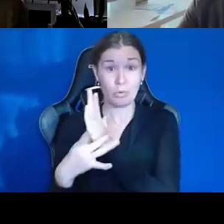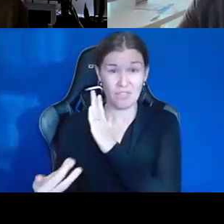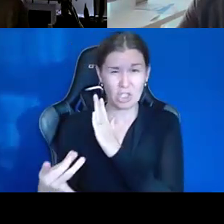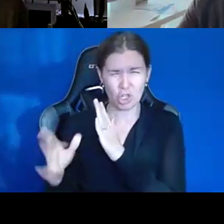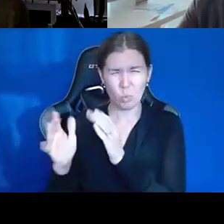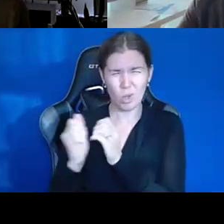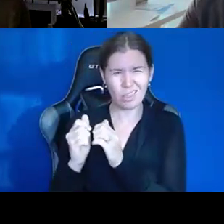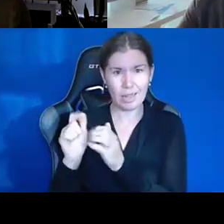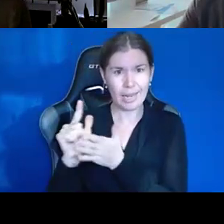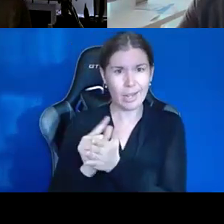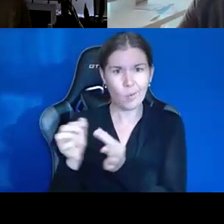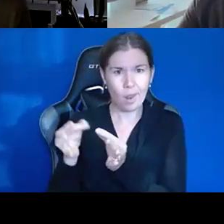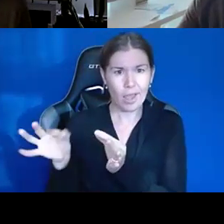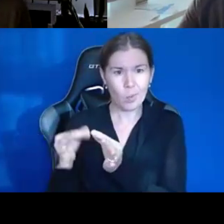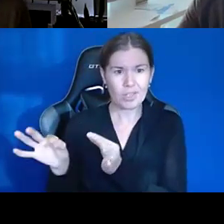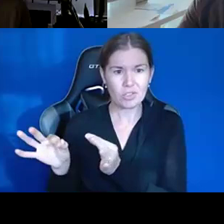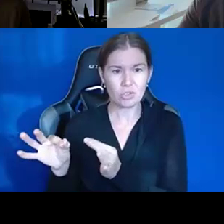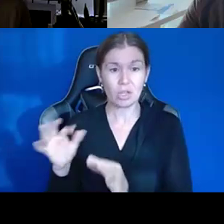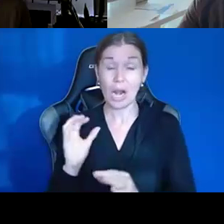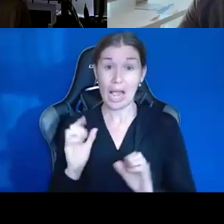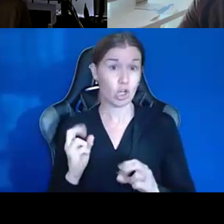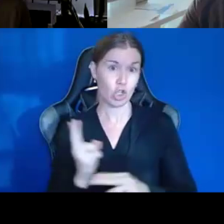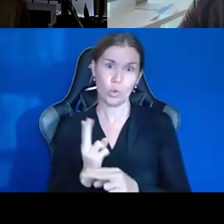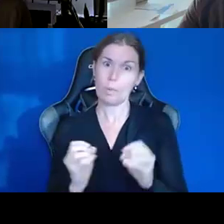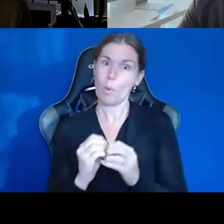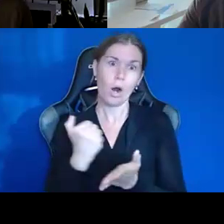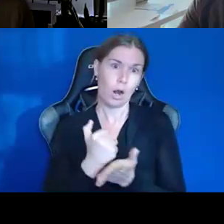and I could use more of that.